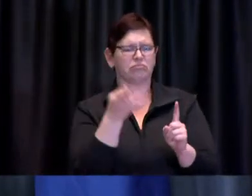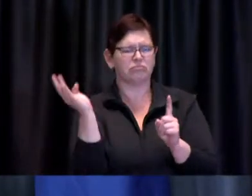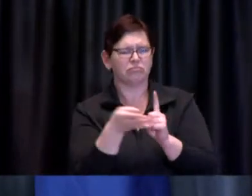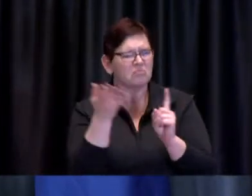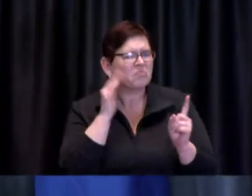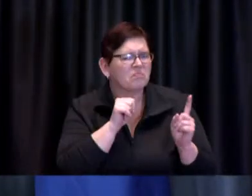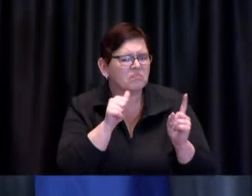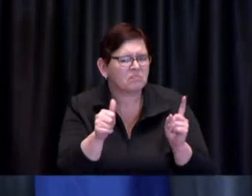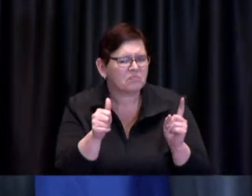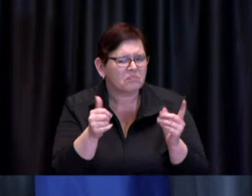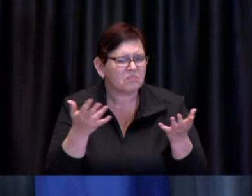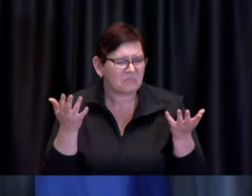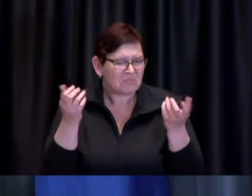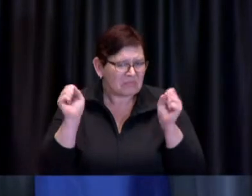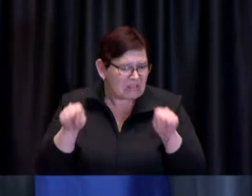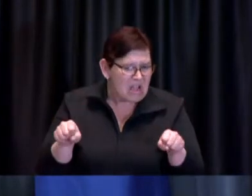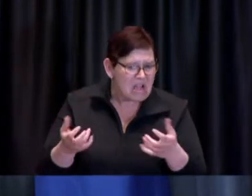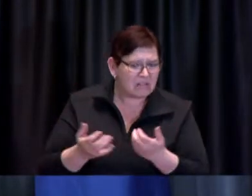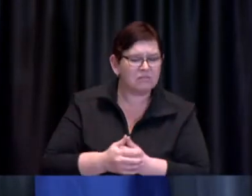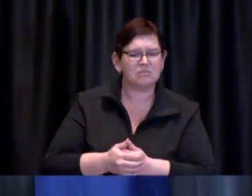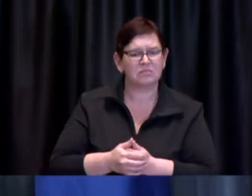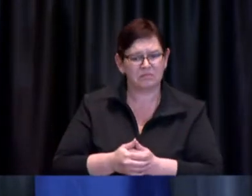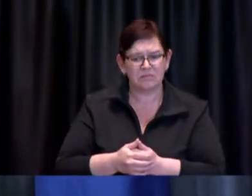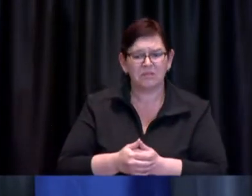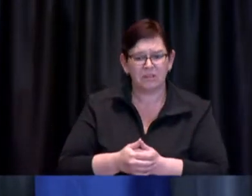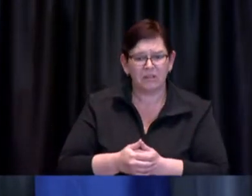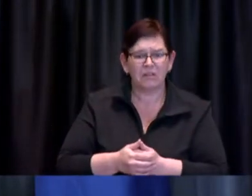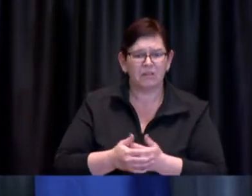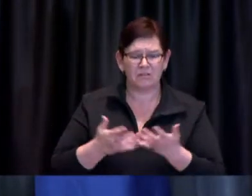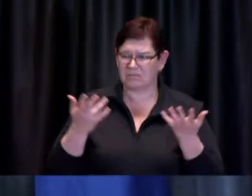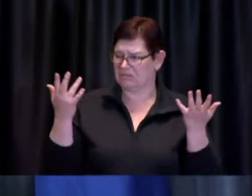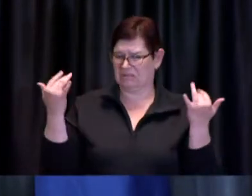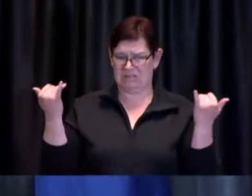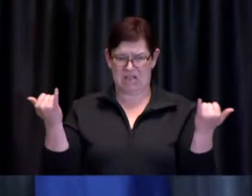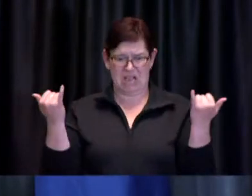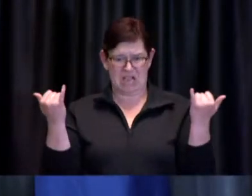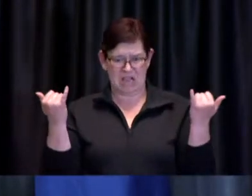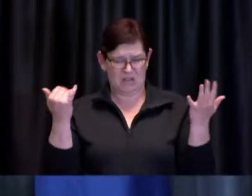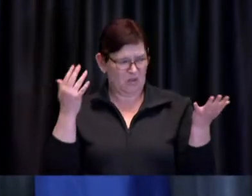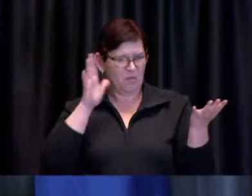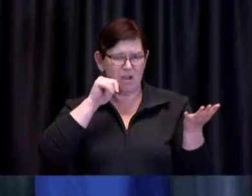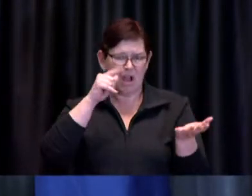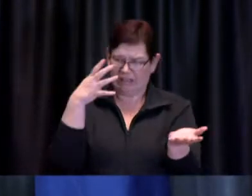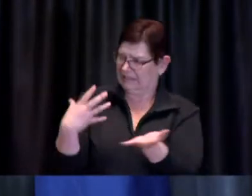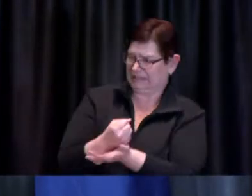when they have time to be out of school and maybe have the time to get those vaccinations done?